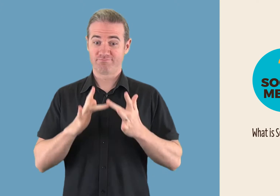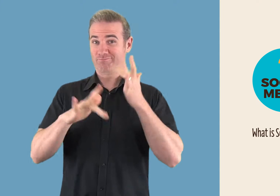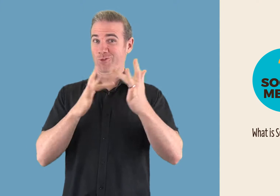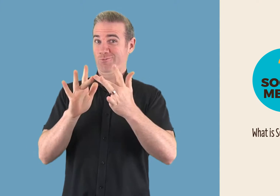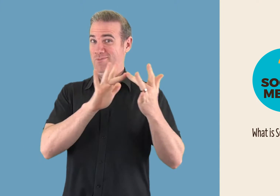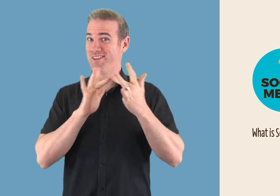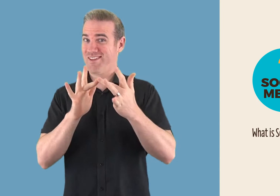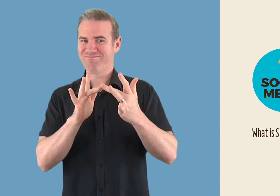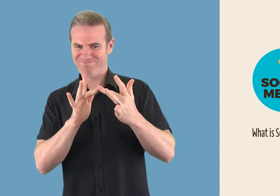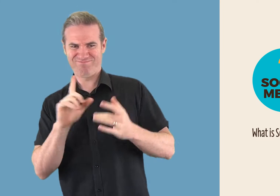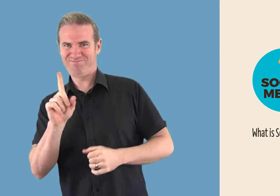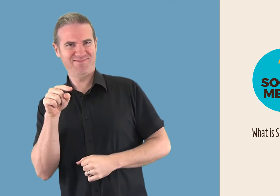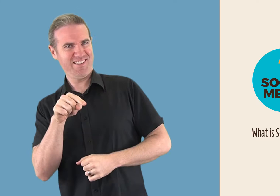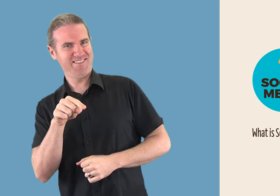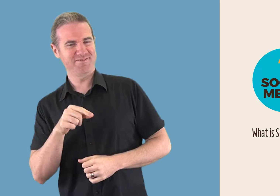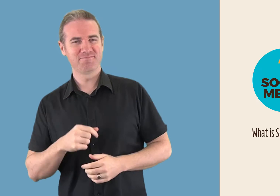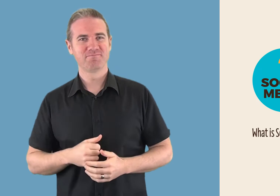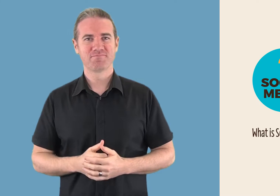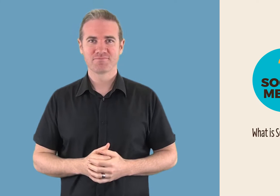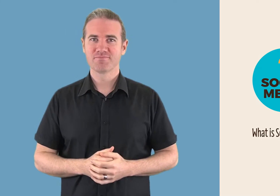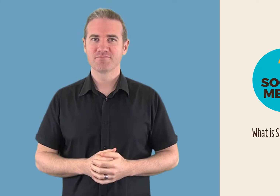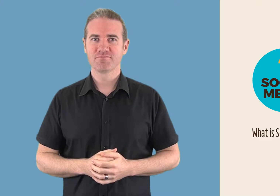What is Social Media?